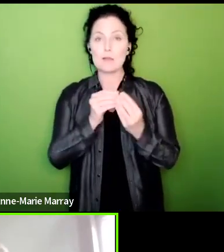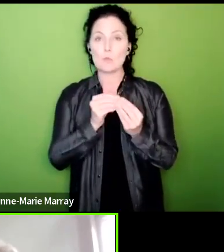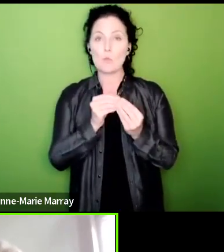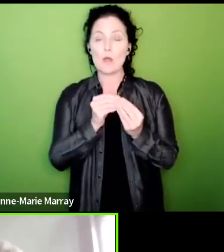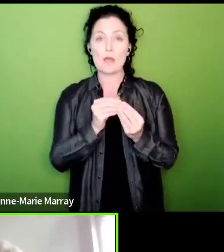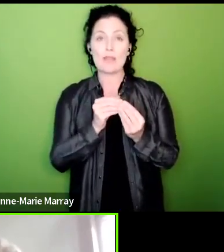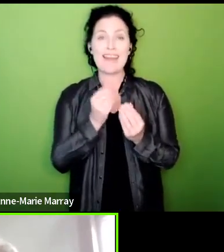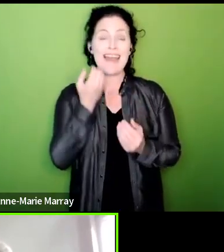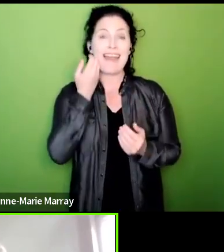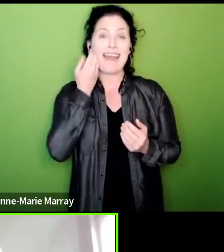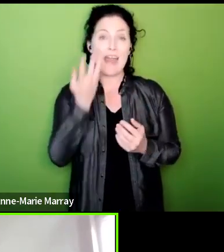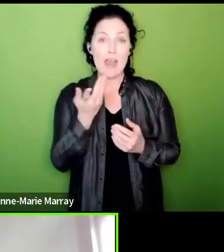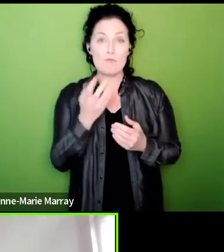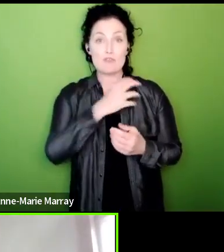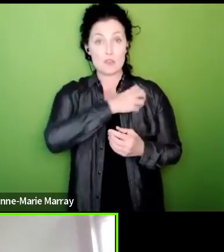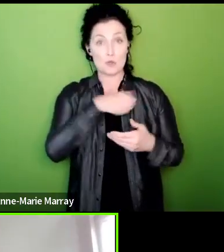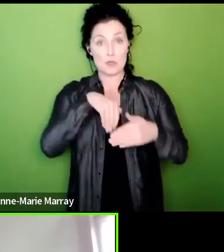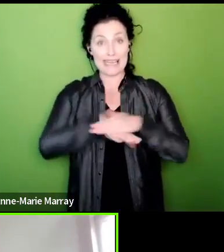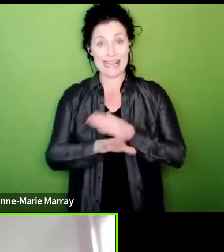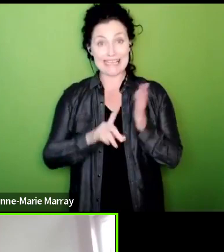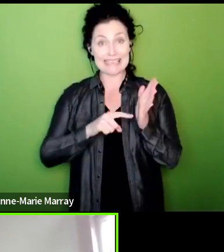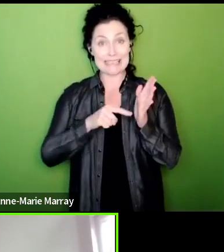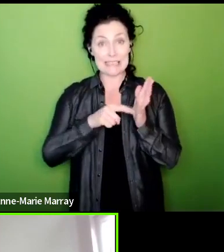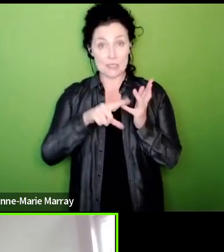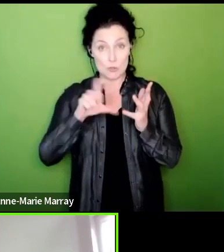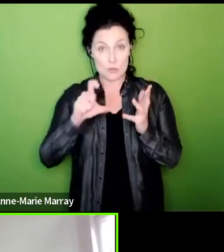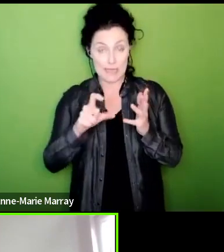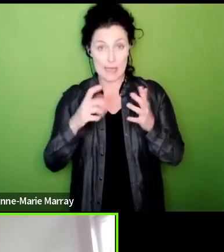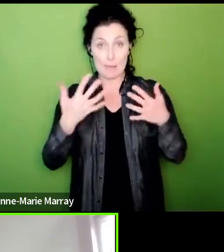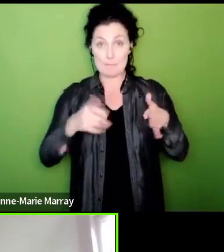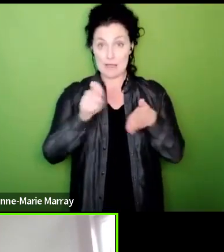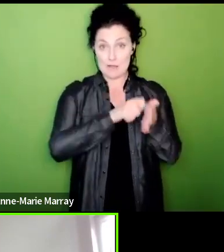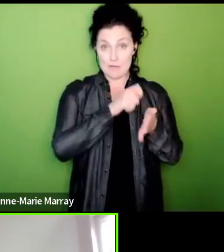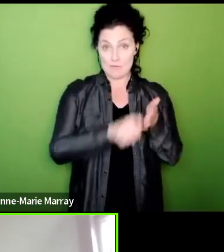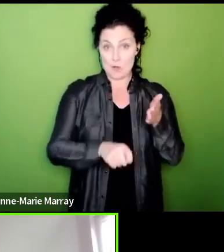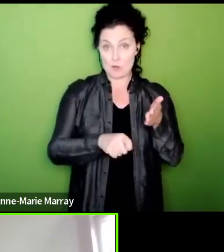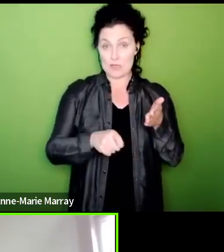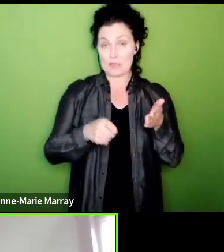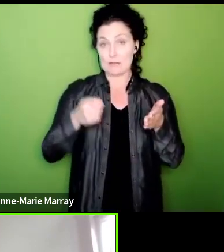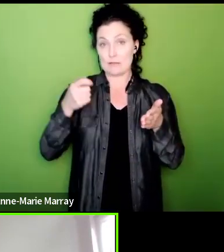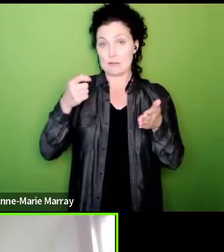union in the TUC that has either balloting now for industrial action or has a live mandate that will